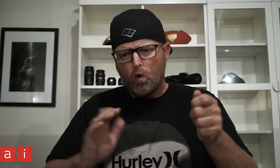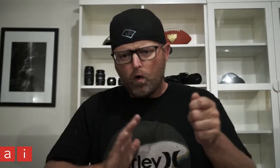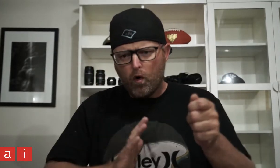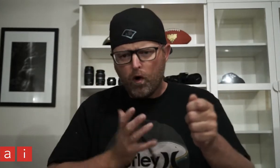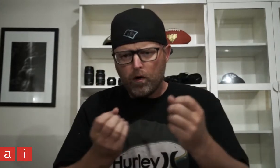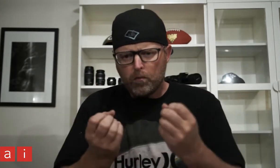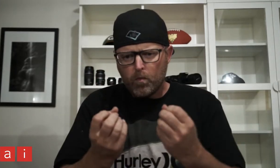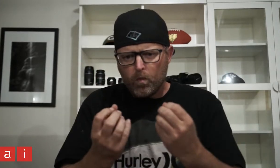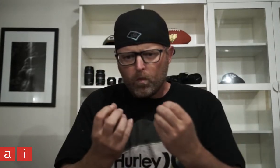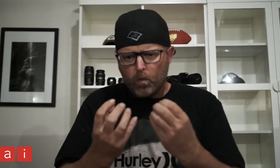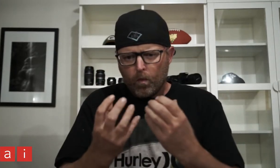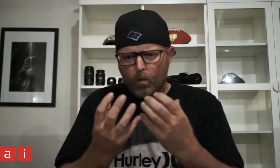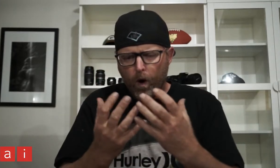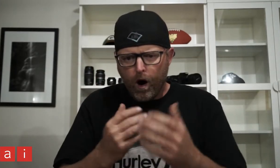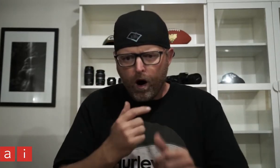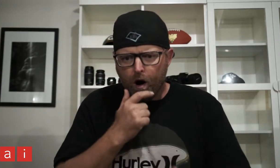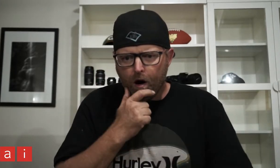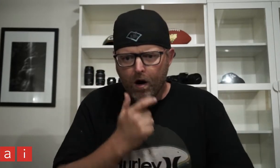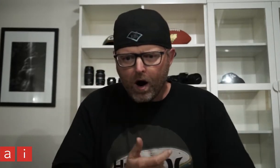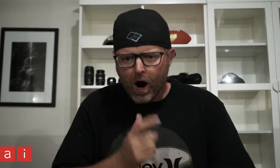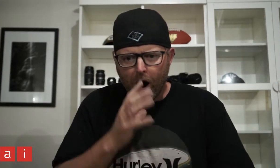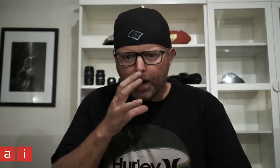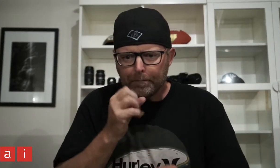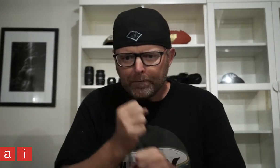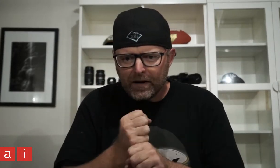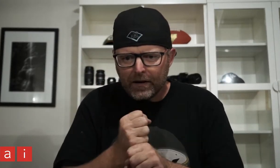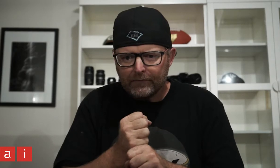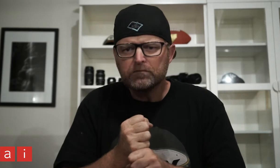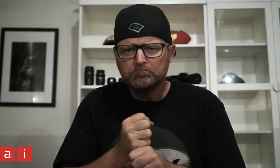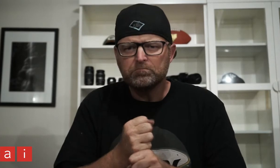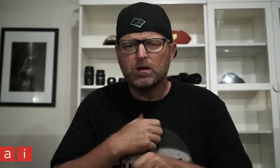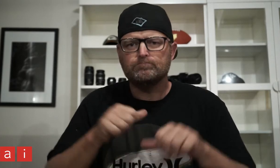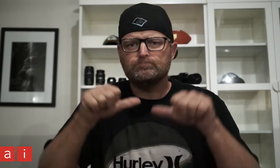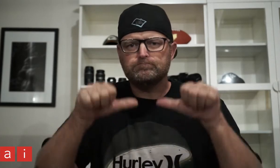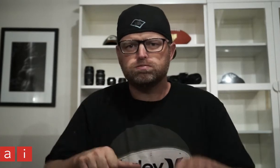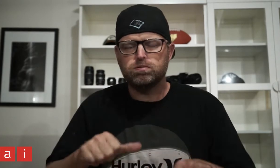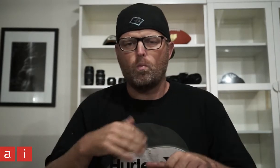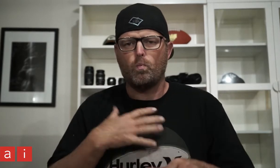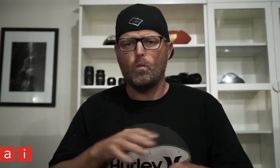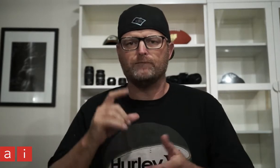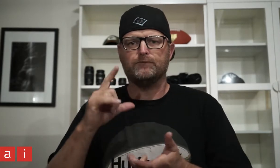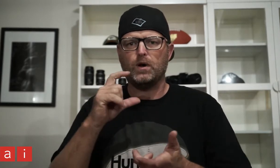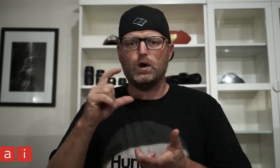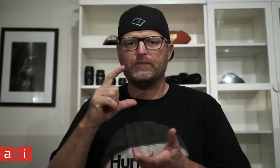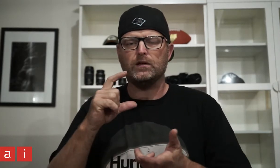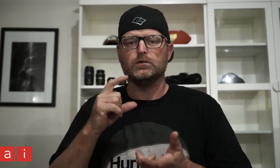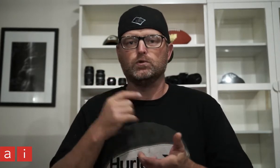and when the image gradually appeared, I was surprised! I couldn't believe it. That moment confirmed that I wanted to be a photographer.